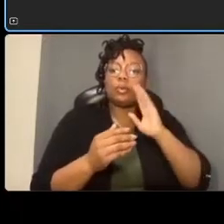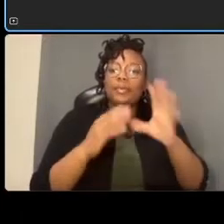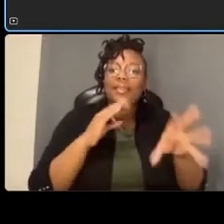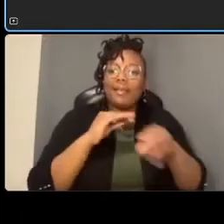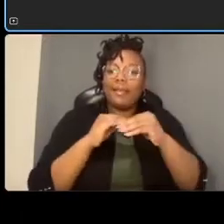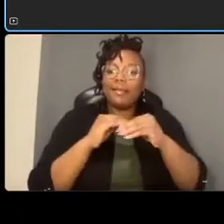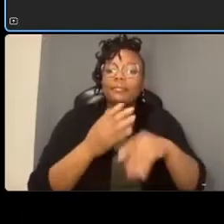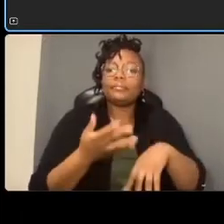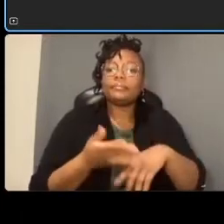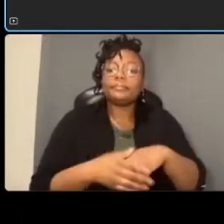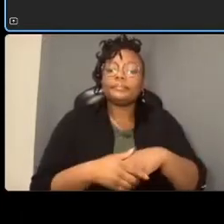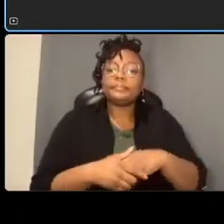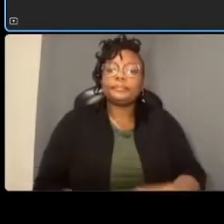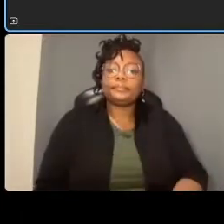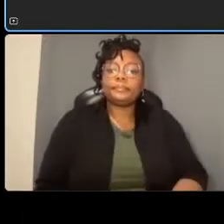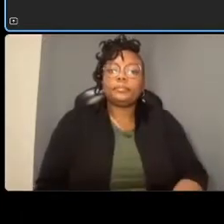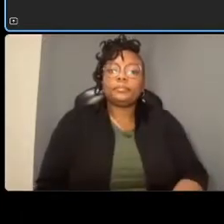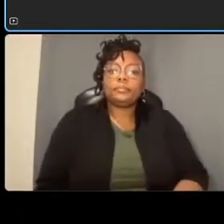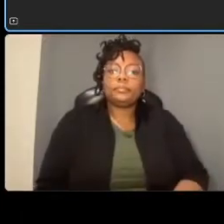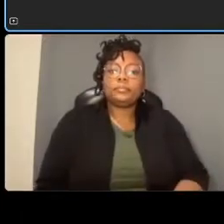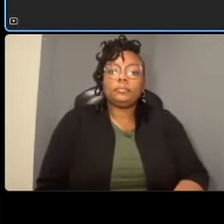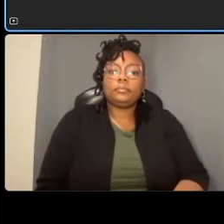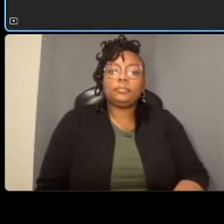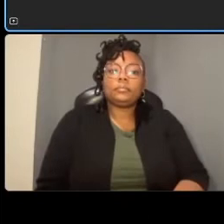on the lower left there you'll see a few different colored shapes